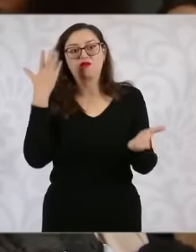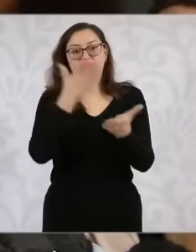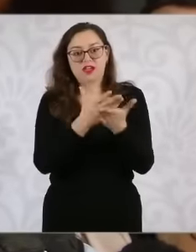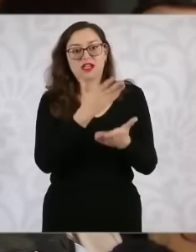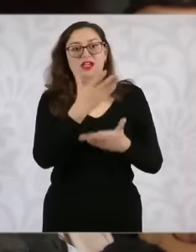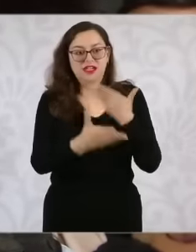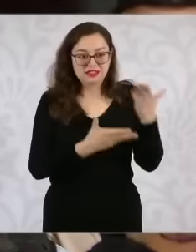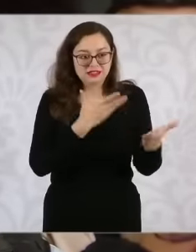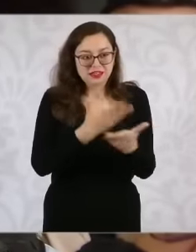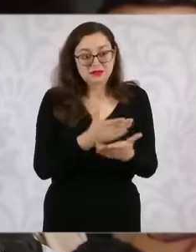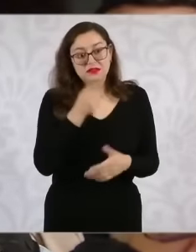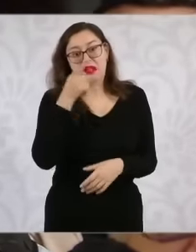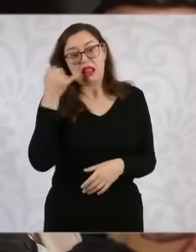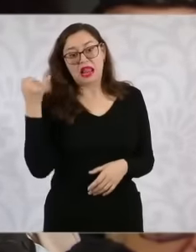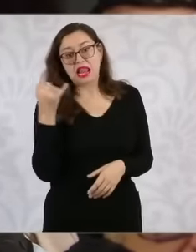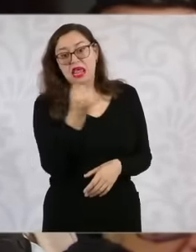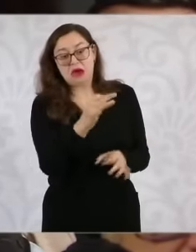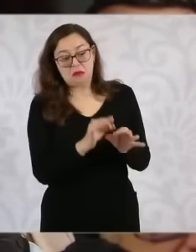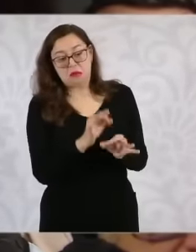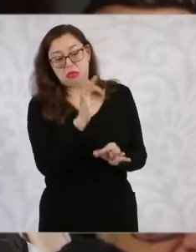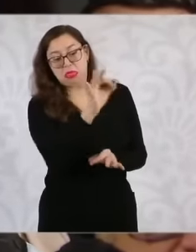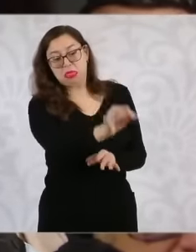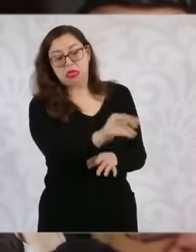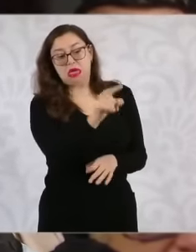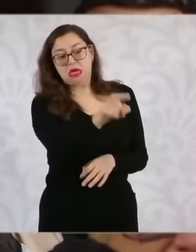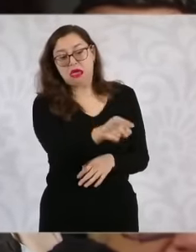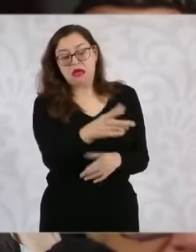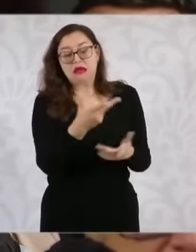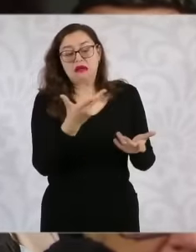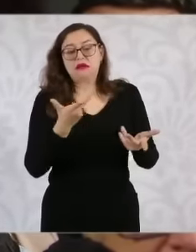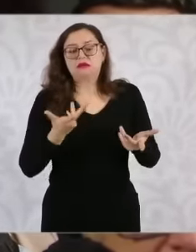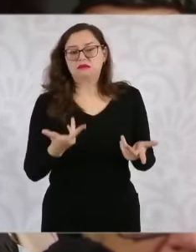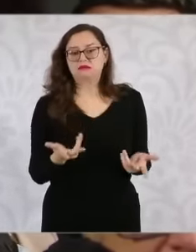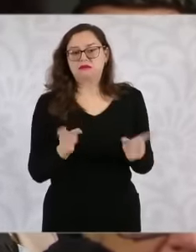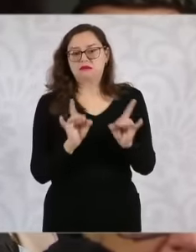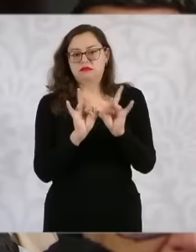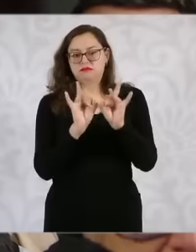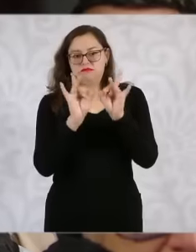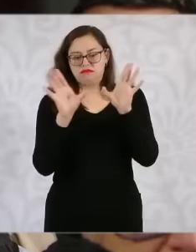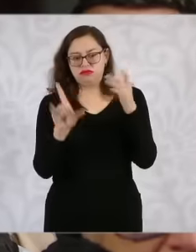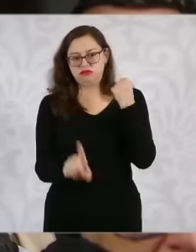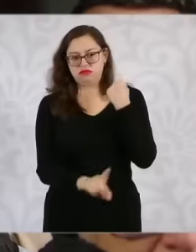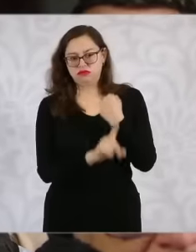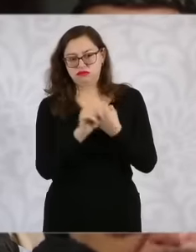no one wants to go to places outside the city. and that he is there that this has happened to him and